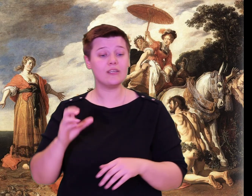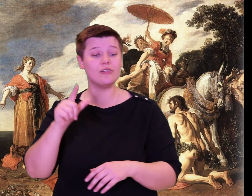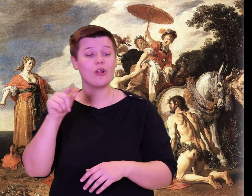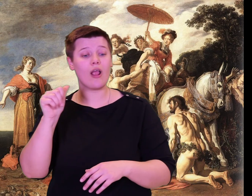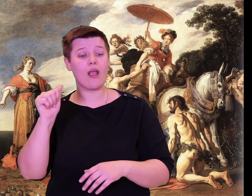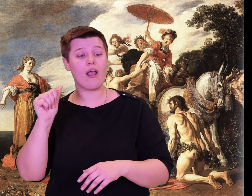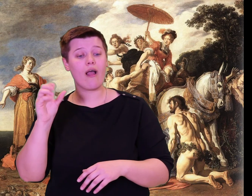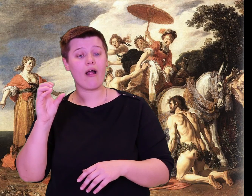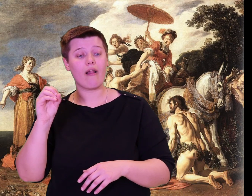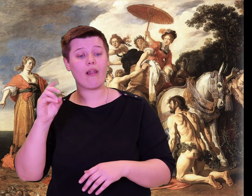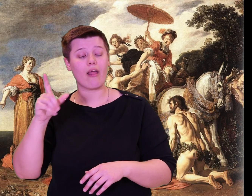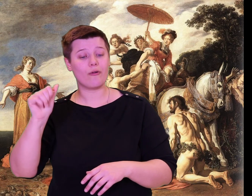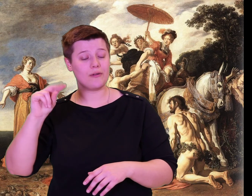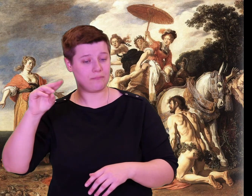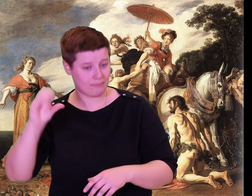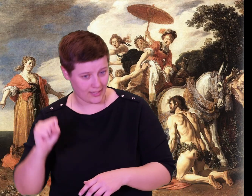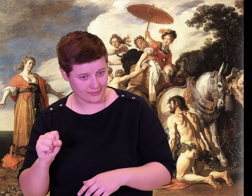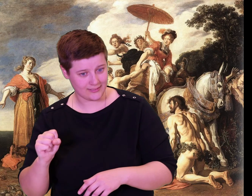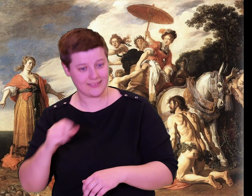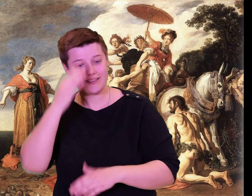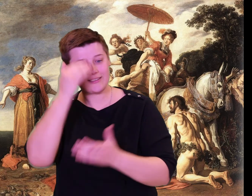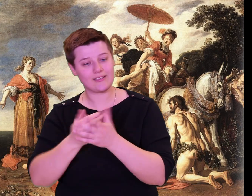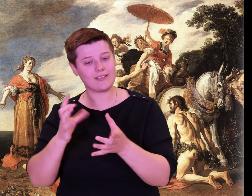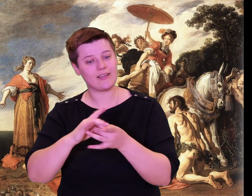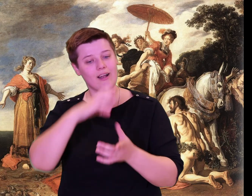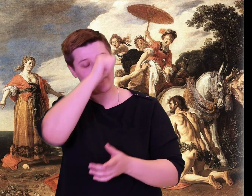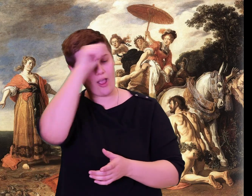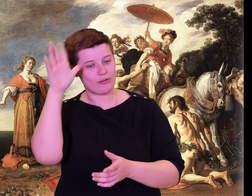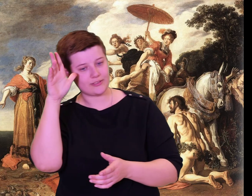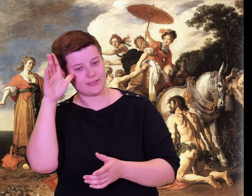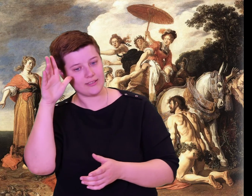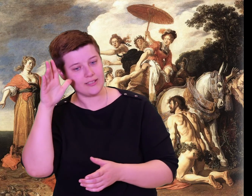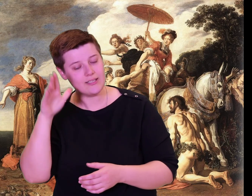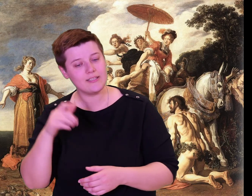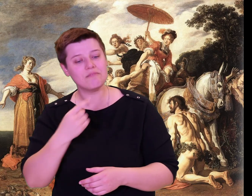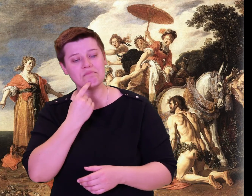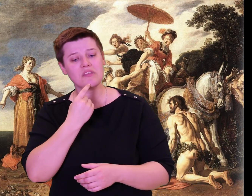"Now my friends, we ought to ask the stranger if he plays any sports. His